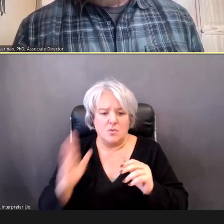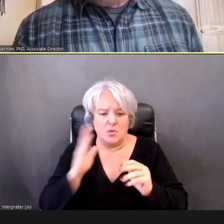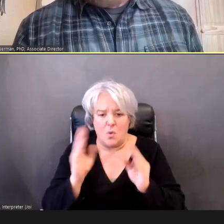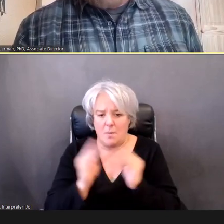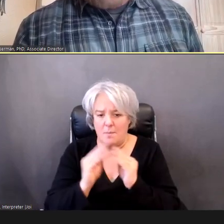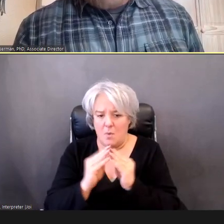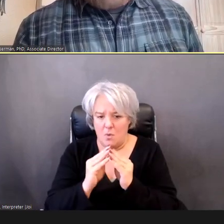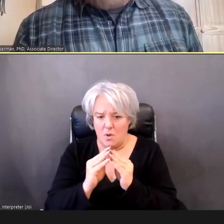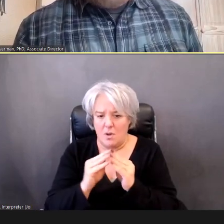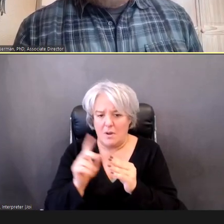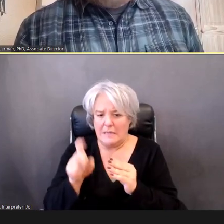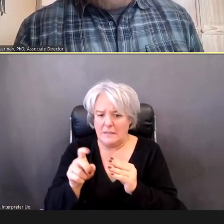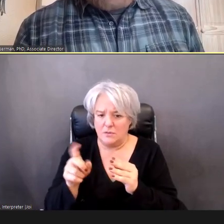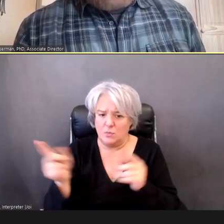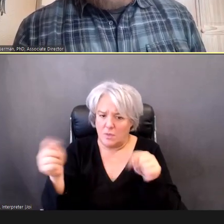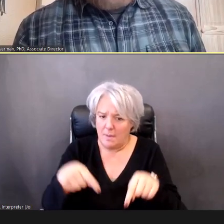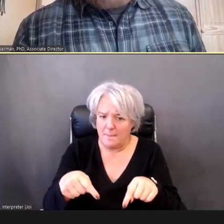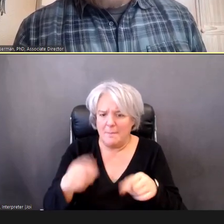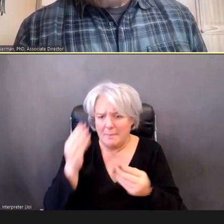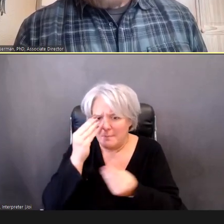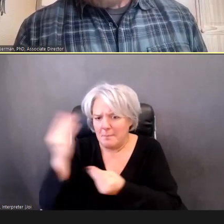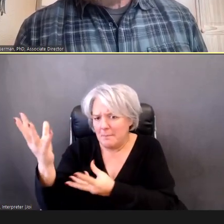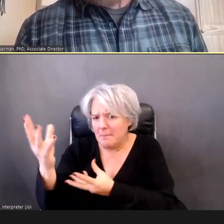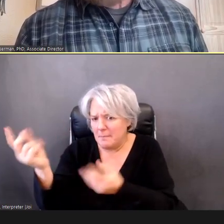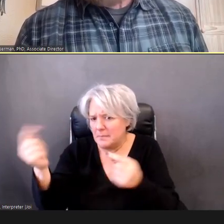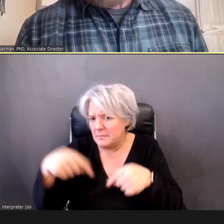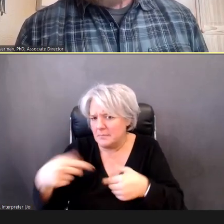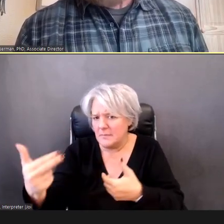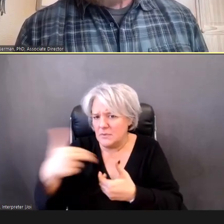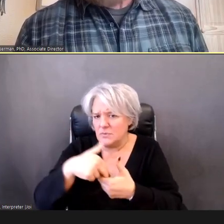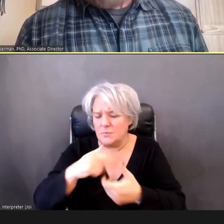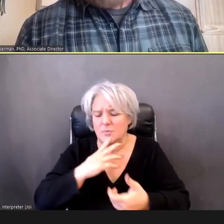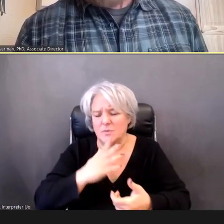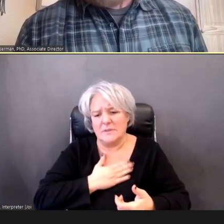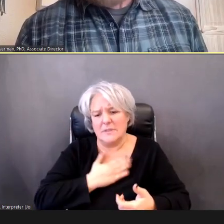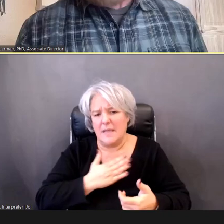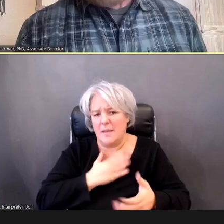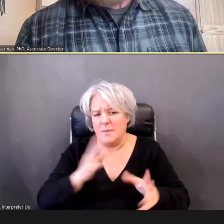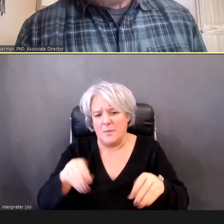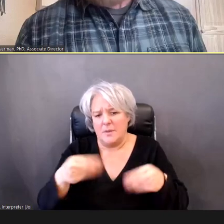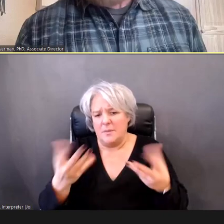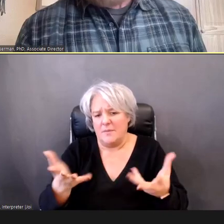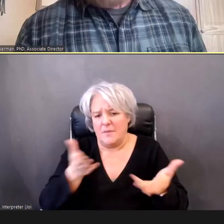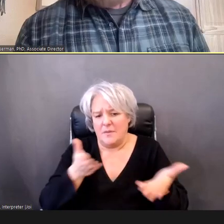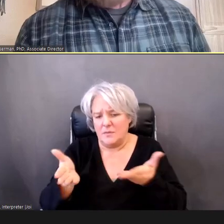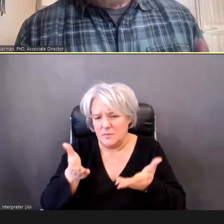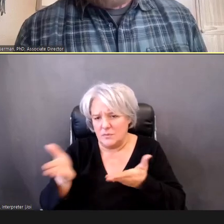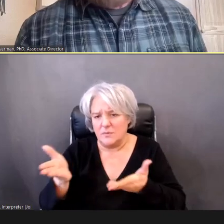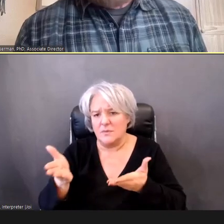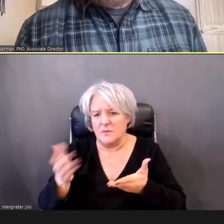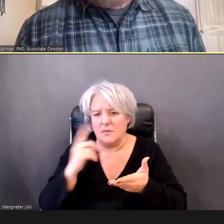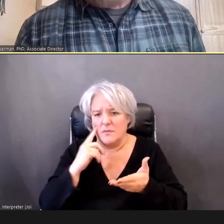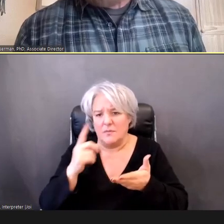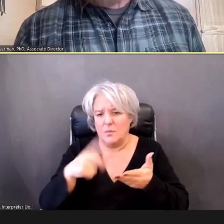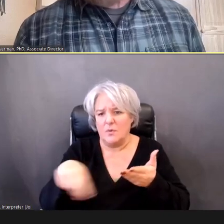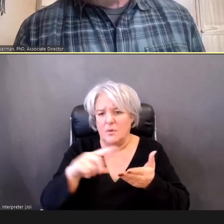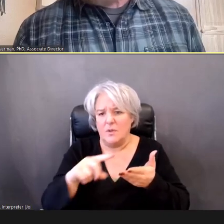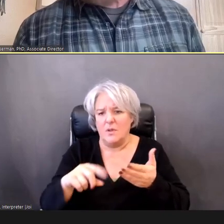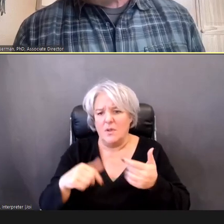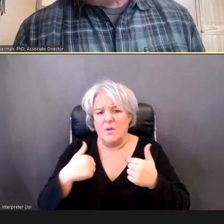We're really happy, that we're able to provide these services, for you, we're no longer really funded to...